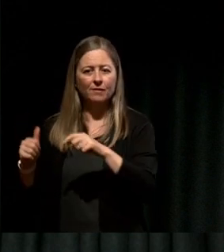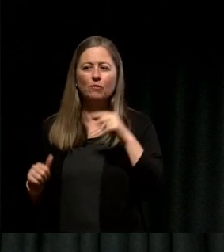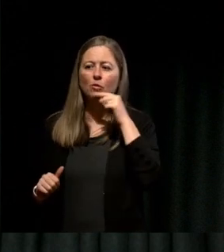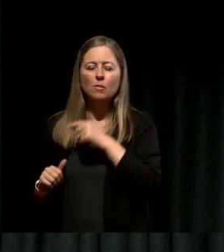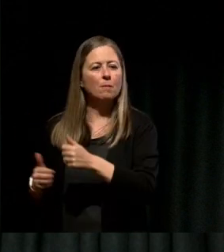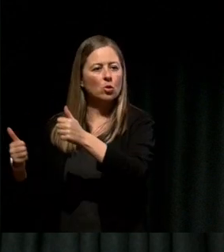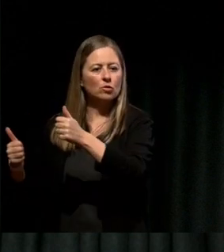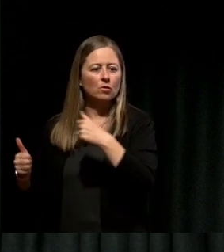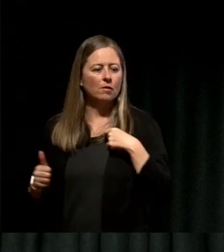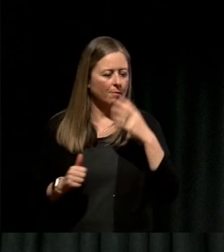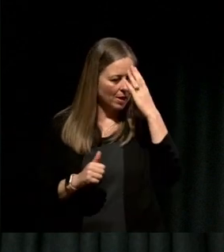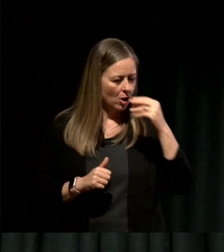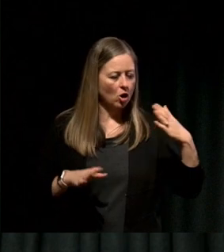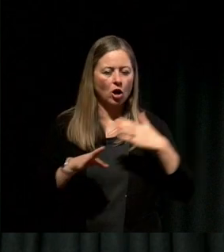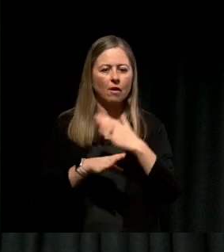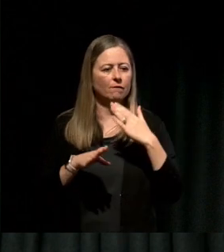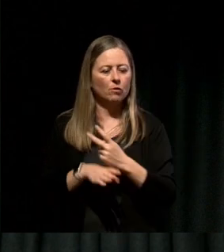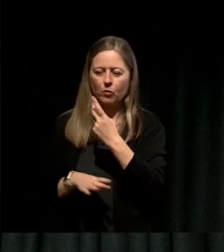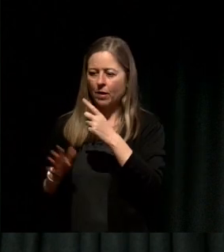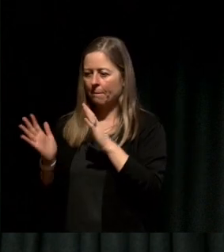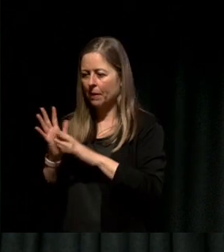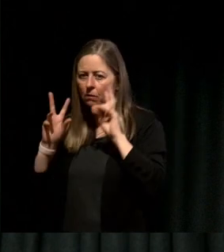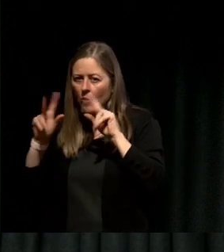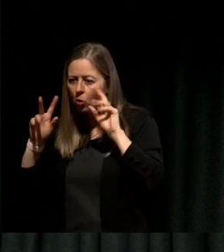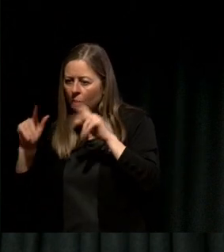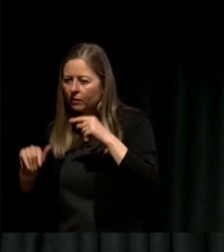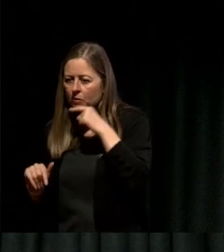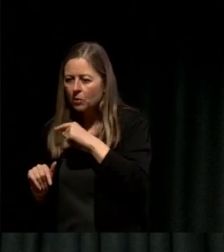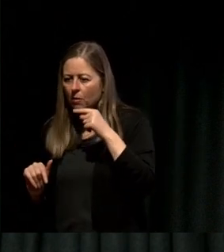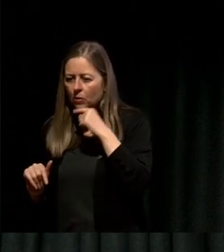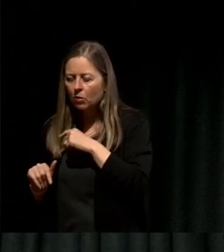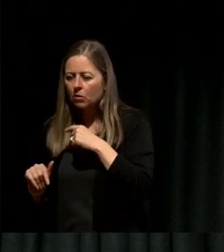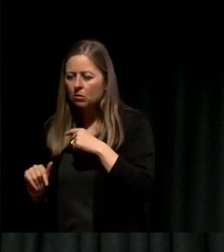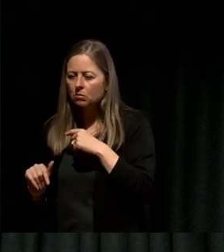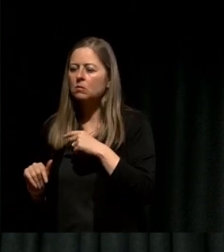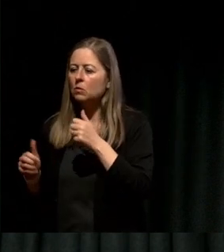a month, when I came back to my law firm I was a different person.